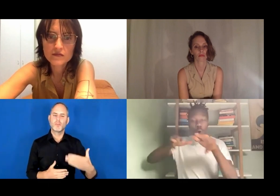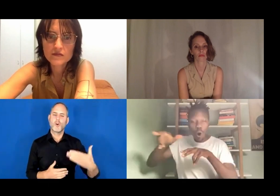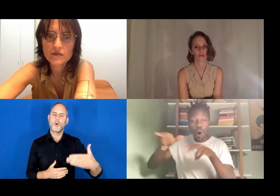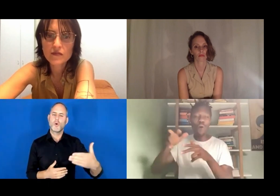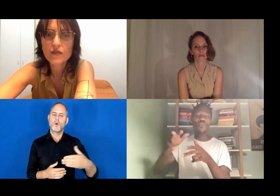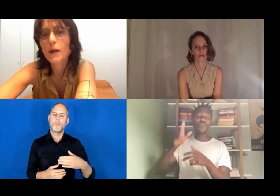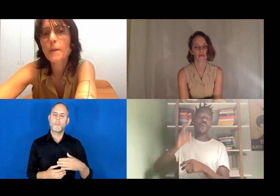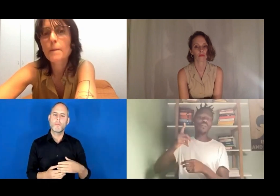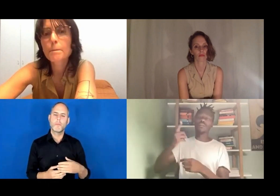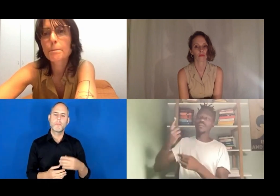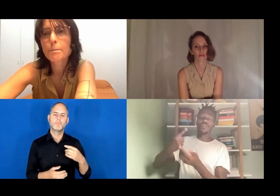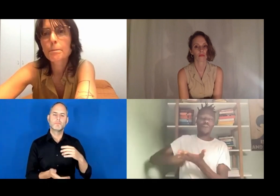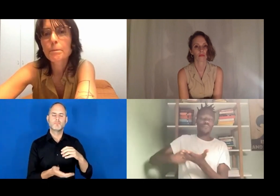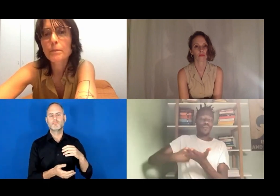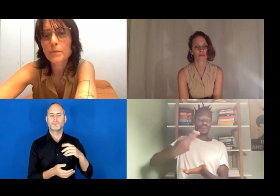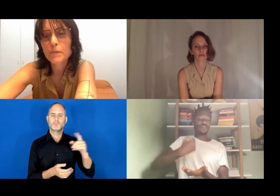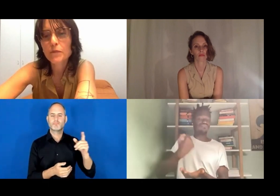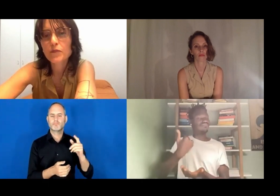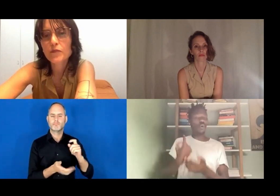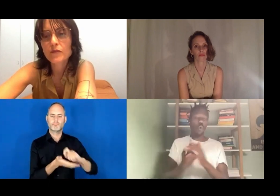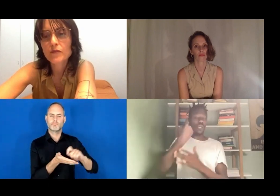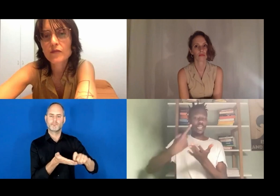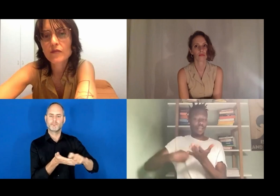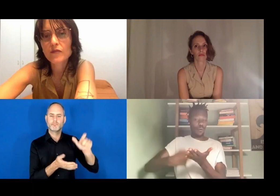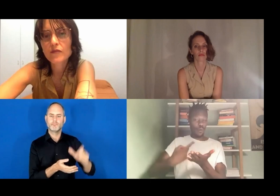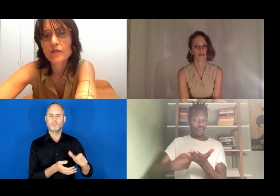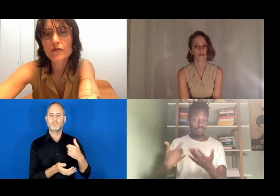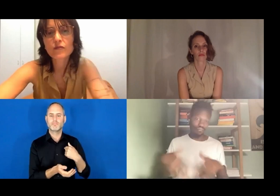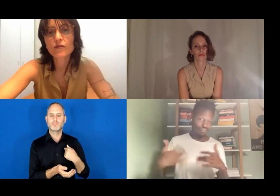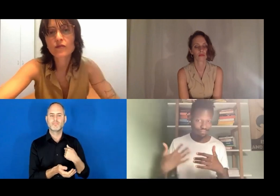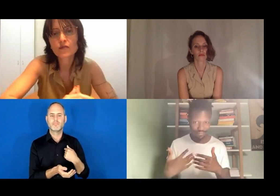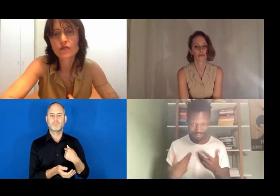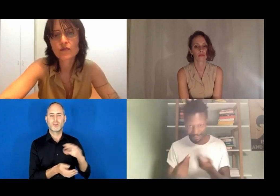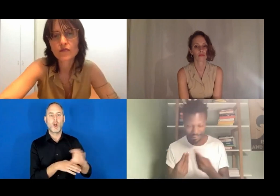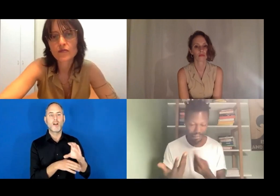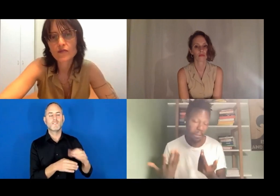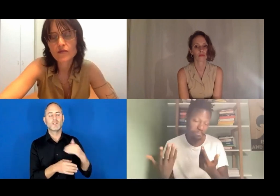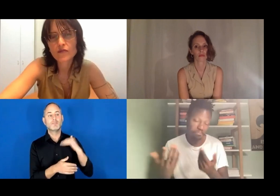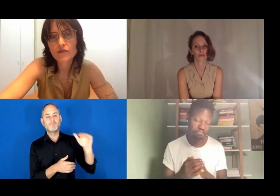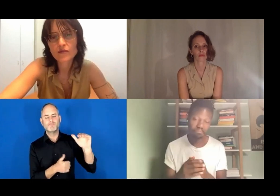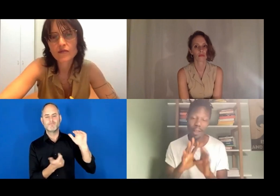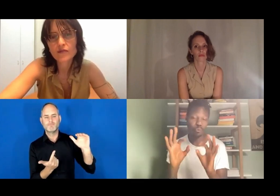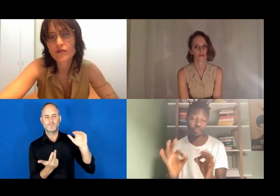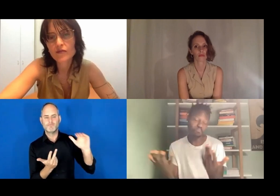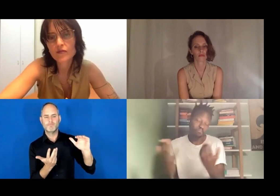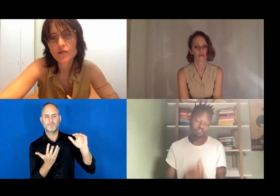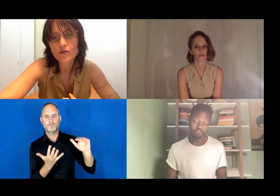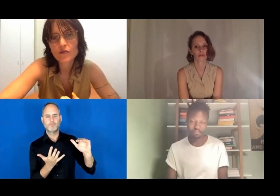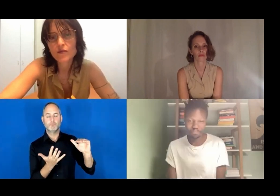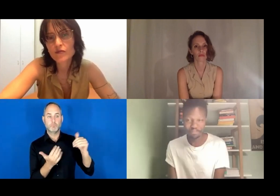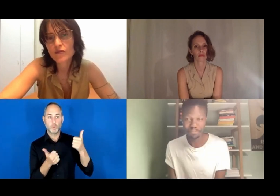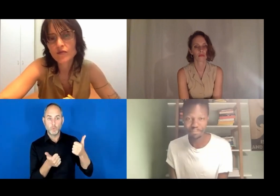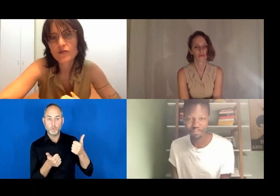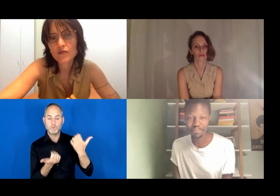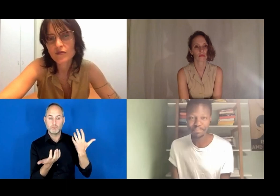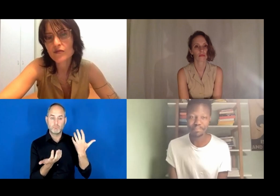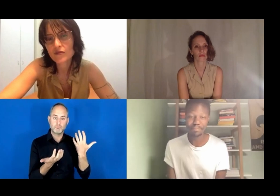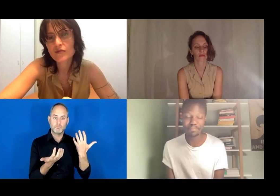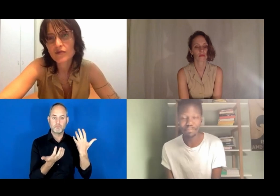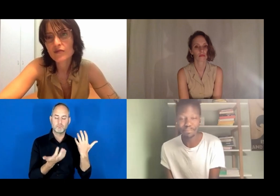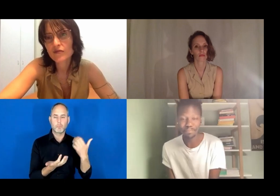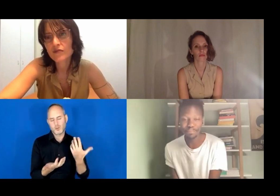about choreography and performance, it's very... Sometimes it is a challenge, but that's a challenge I like to accept.